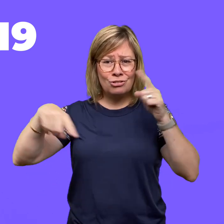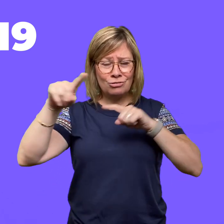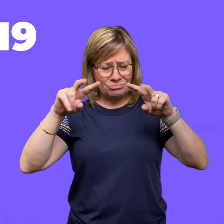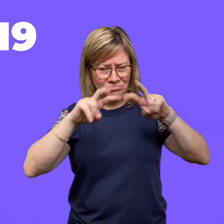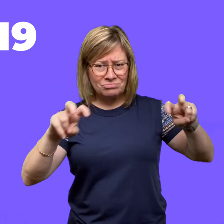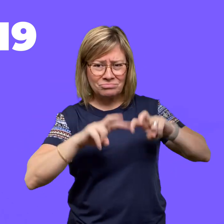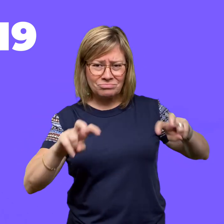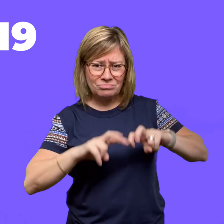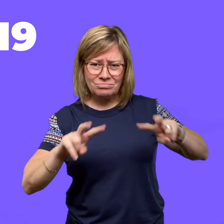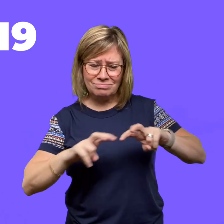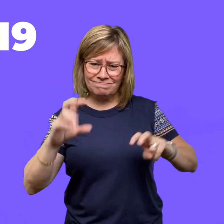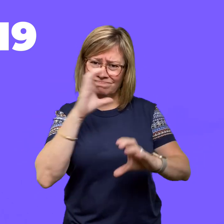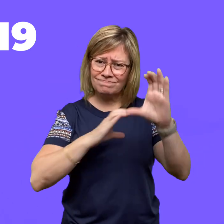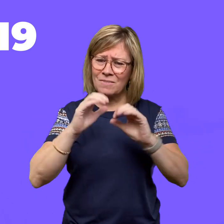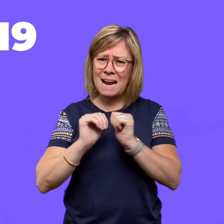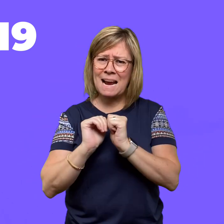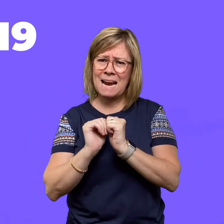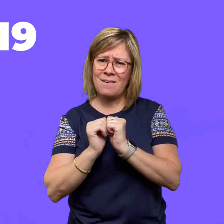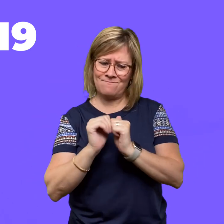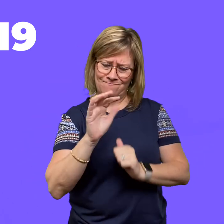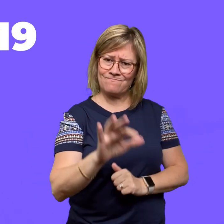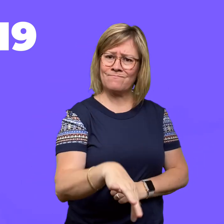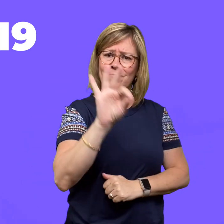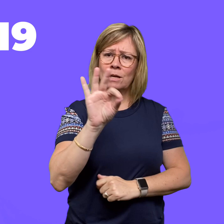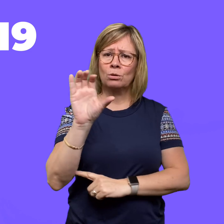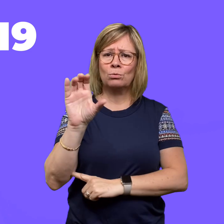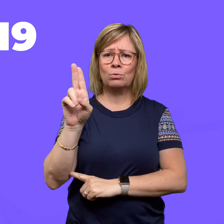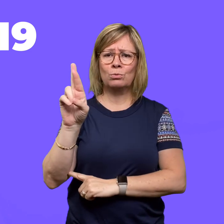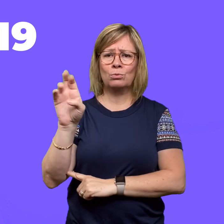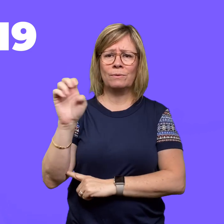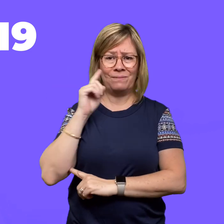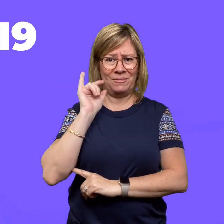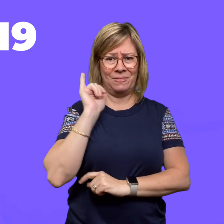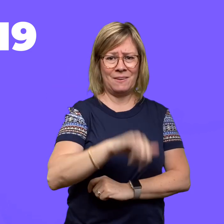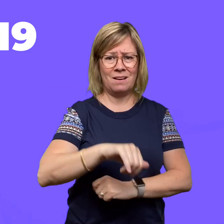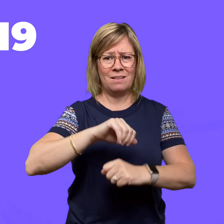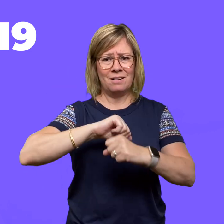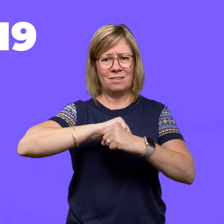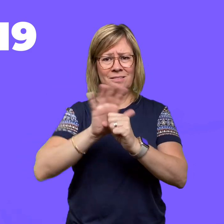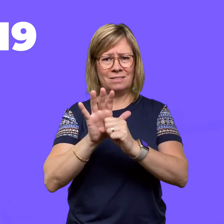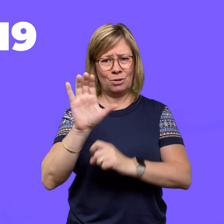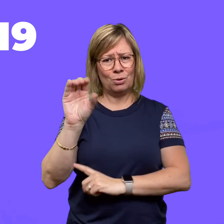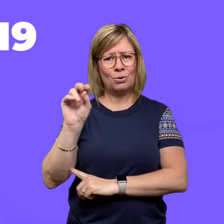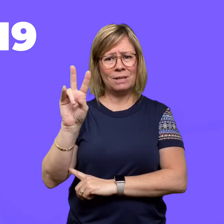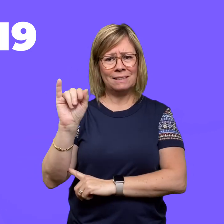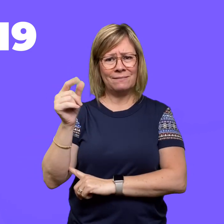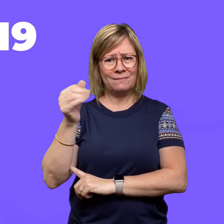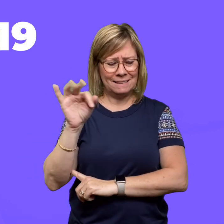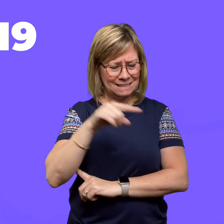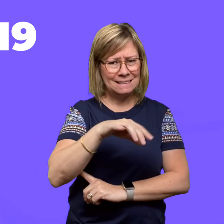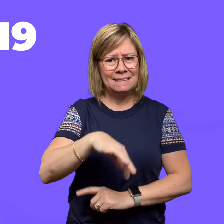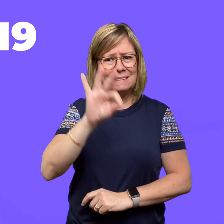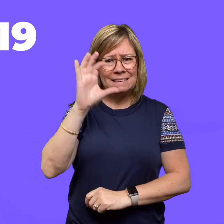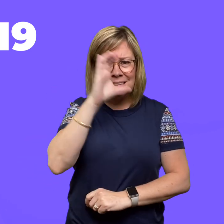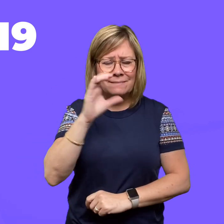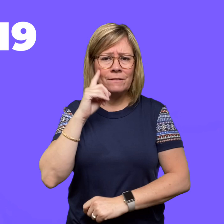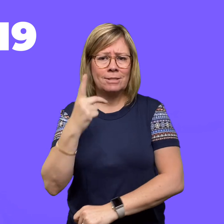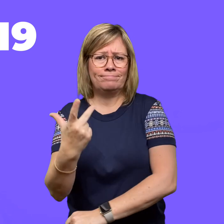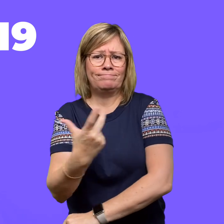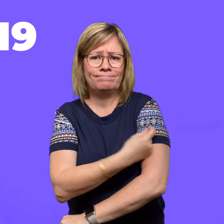are exploring ways to find a cure for coronavirus or Covid-19. They're